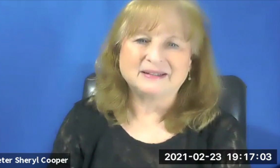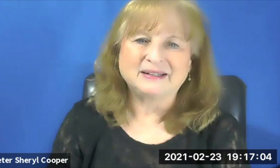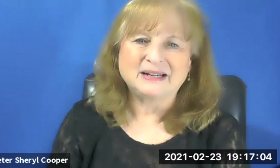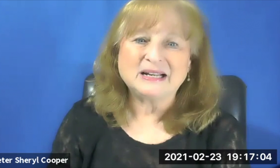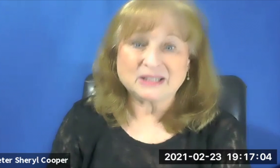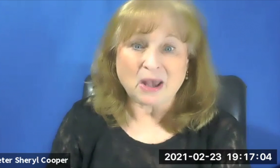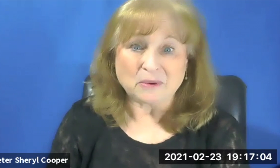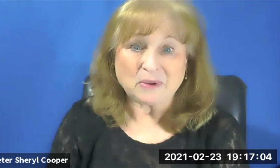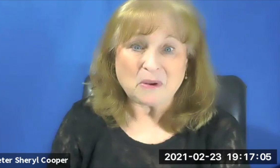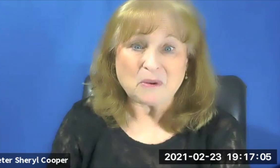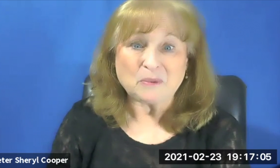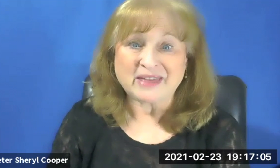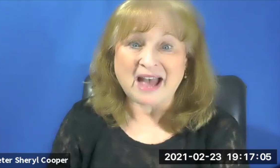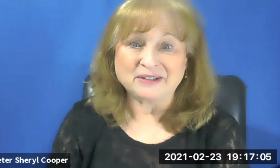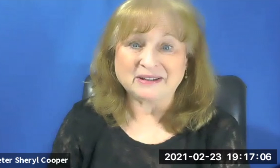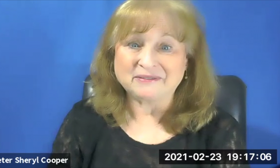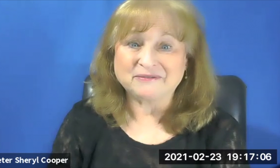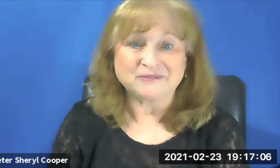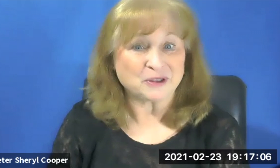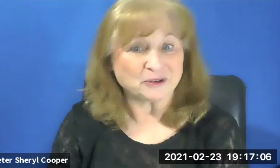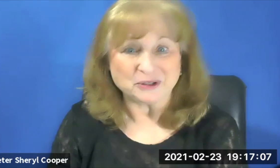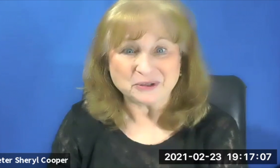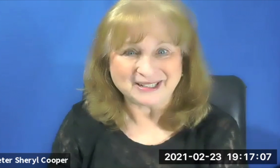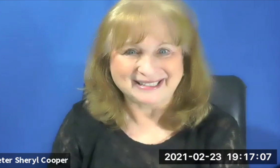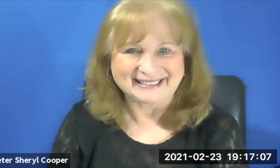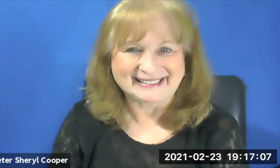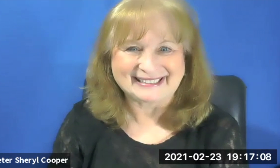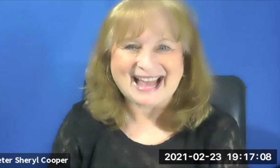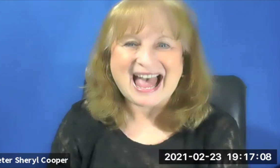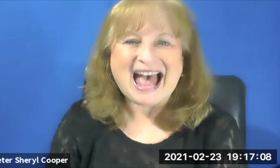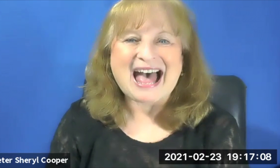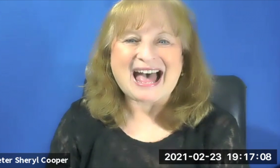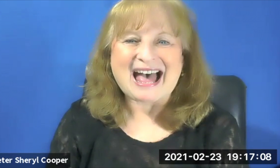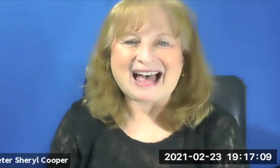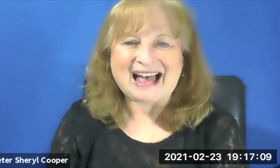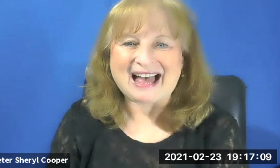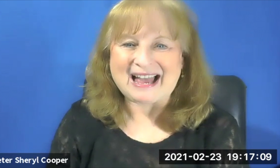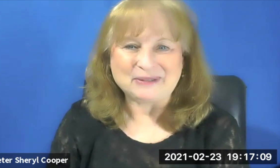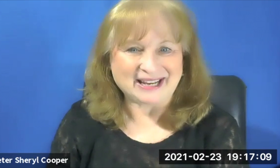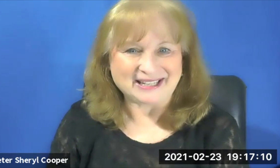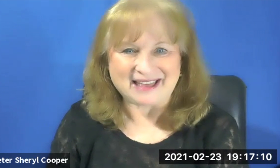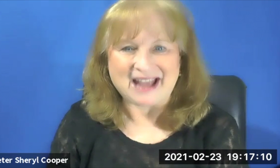So, without further ado , I would like to thank